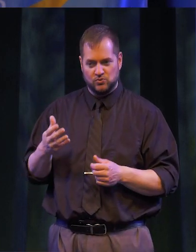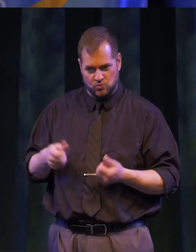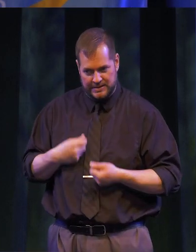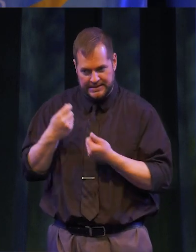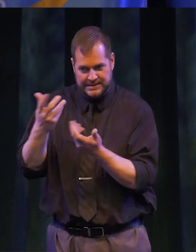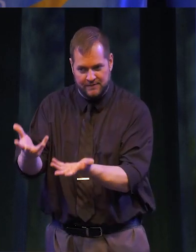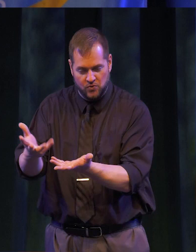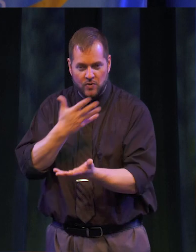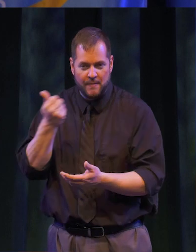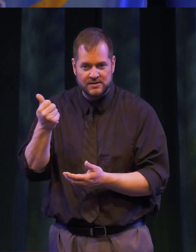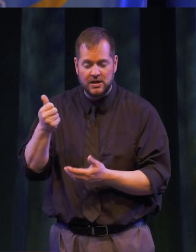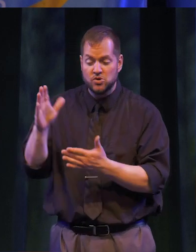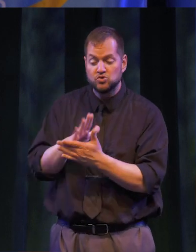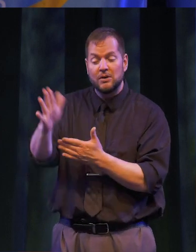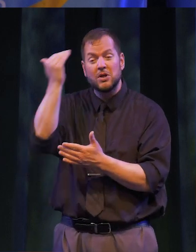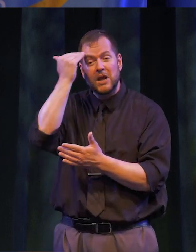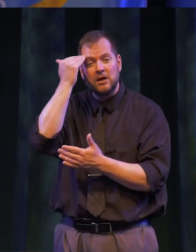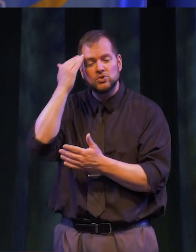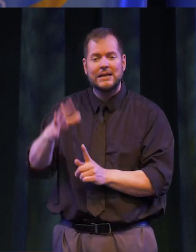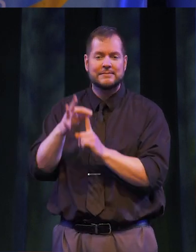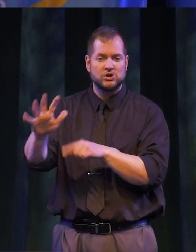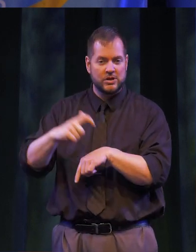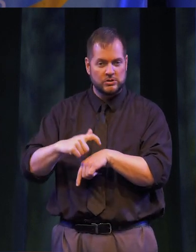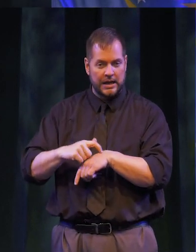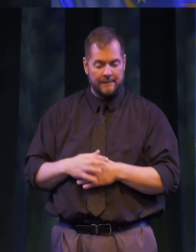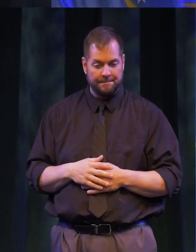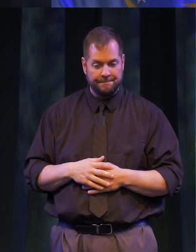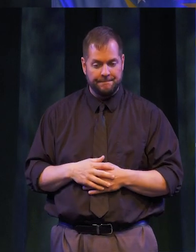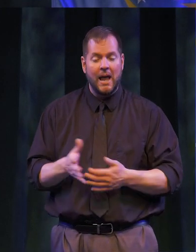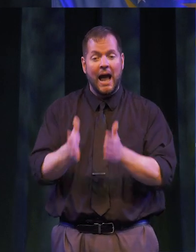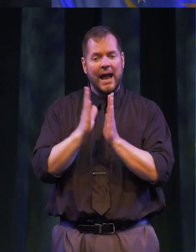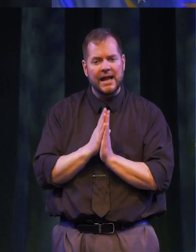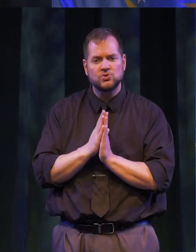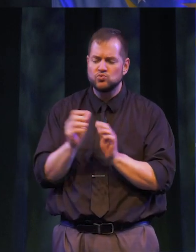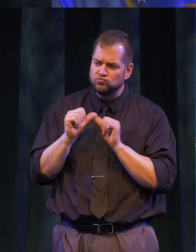BEST BY SHARING THEIR KNOWLEDGE AND ESPECIALLY THEIR TIME. I ASK YOU TO REACH OUT TO THEM